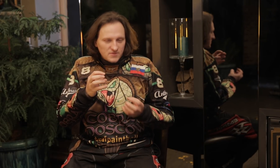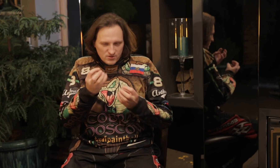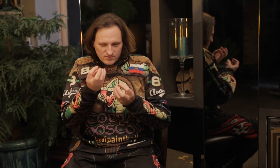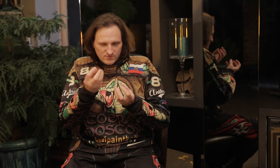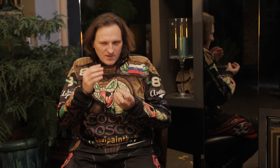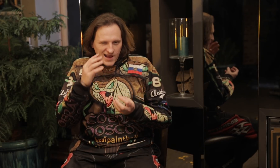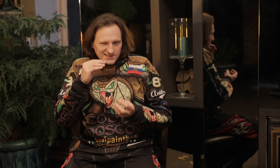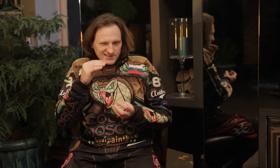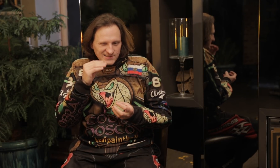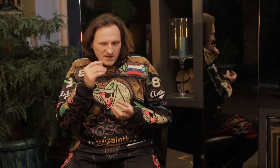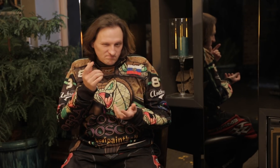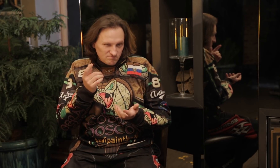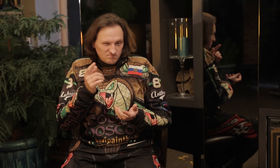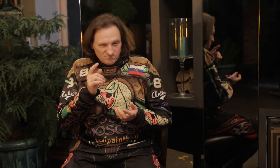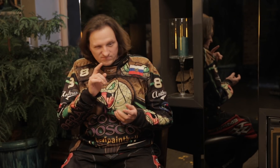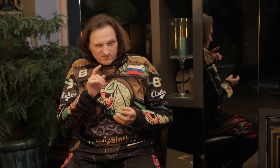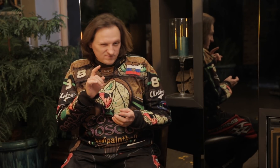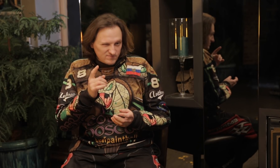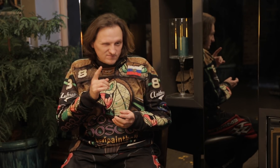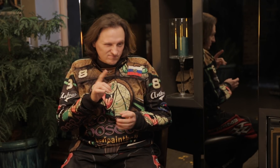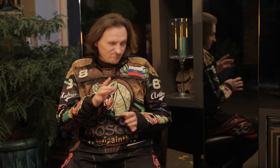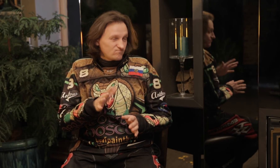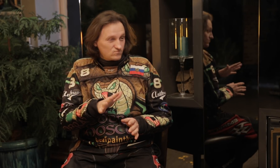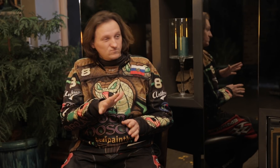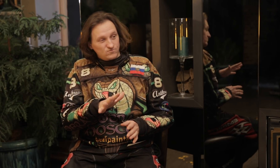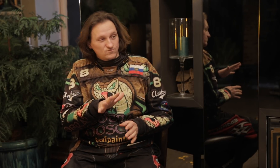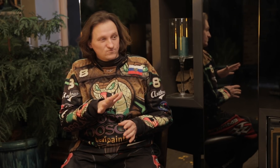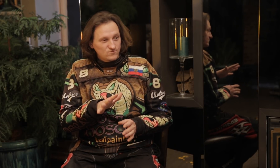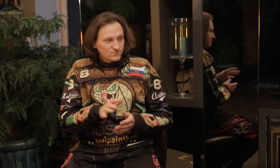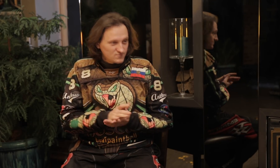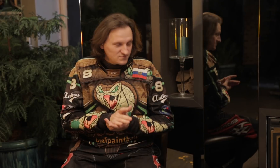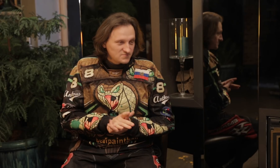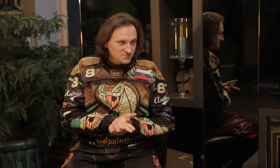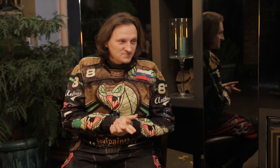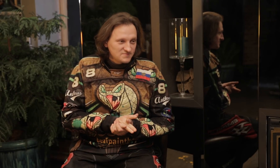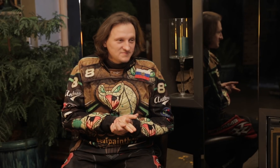It's edible, so it's ok if it gets in your mouth.